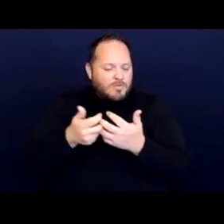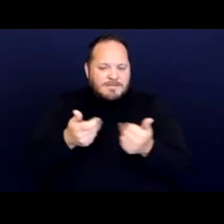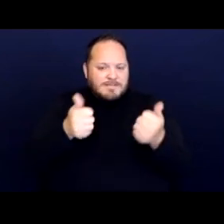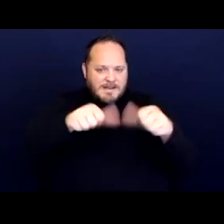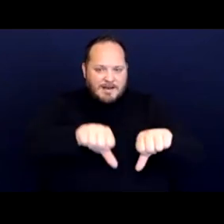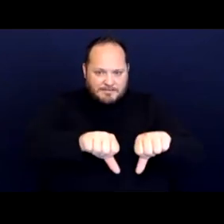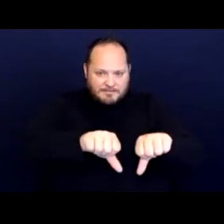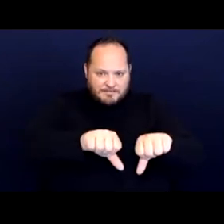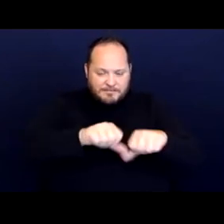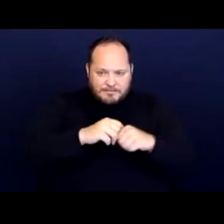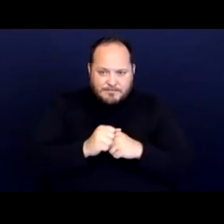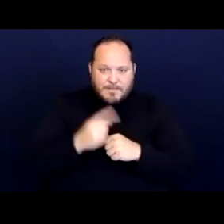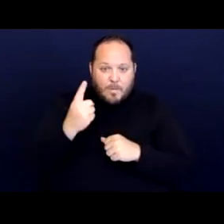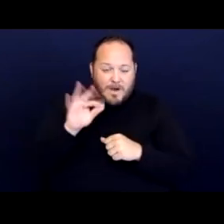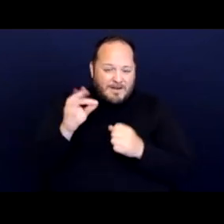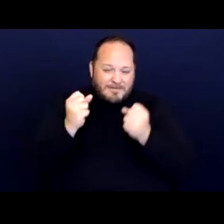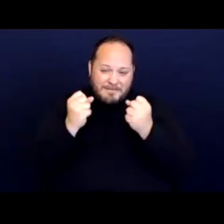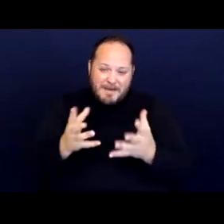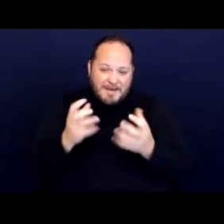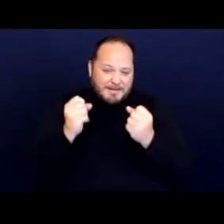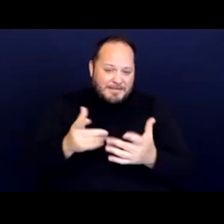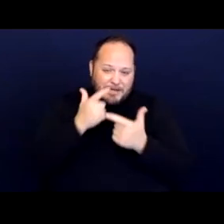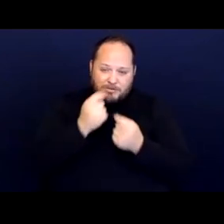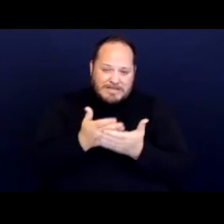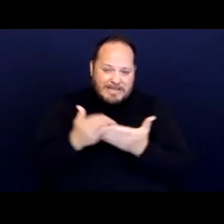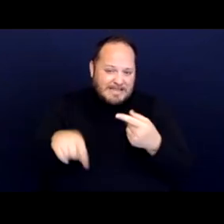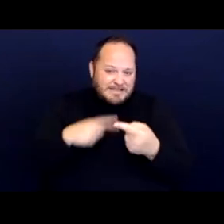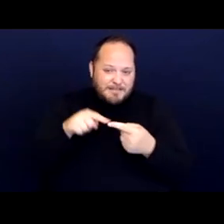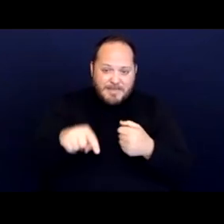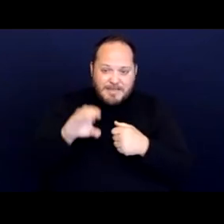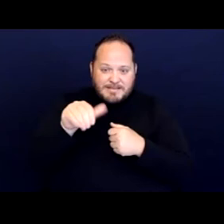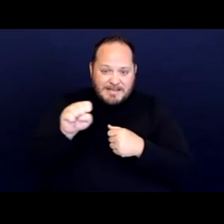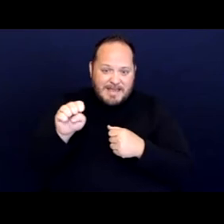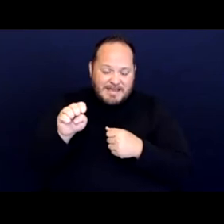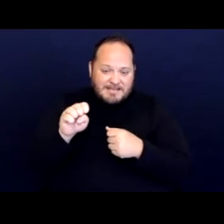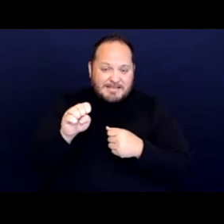one of the many many interesting things about this case. And particularly when we're thinking